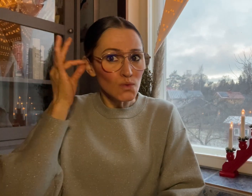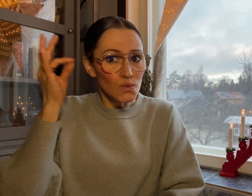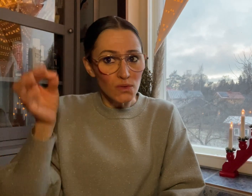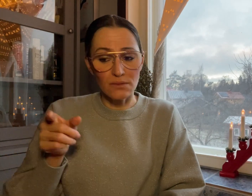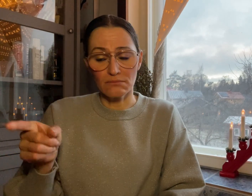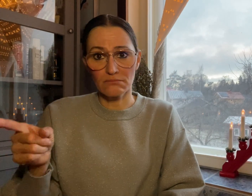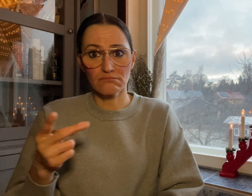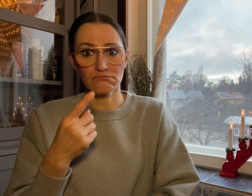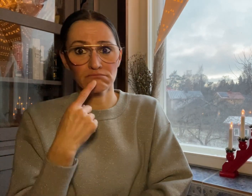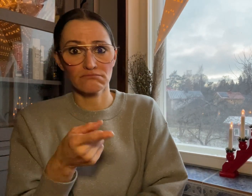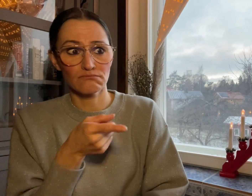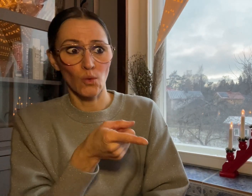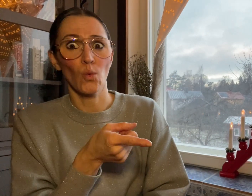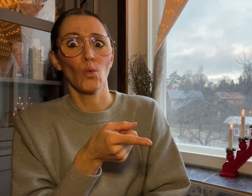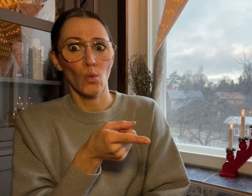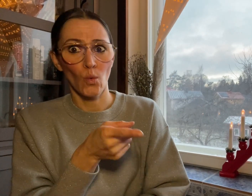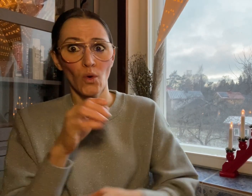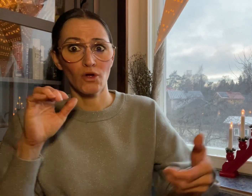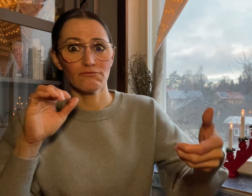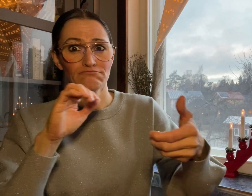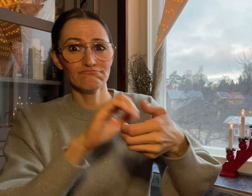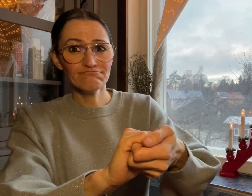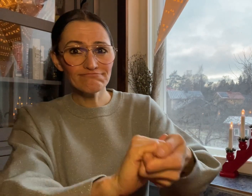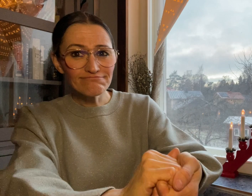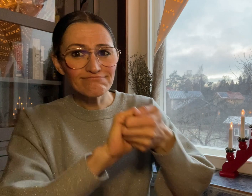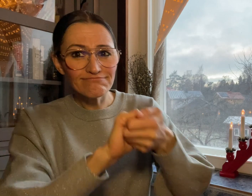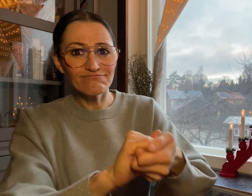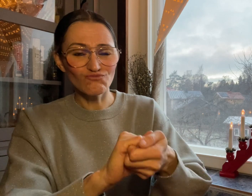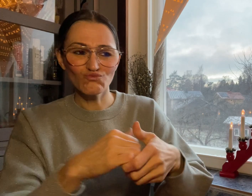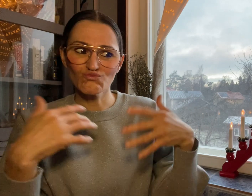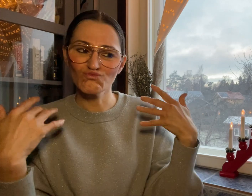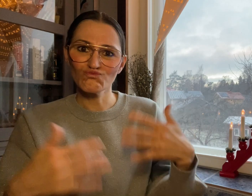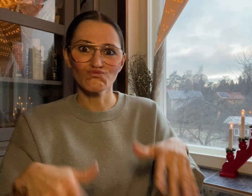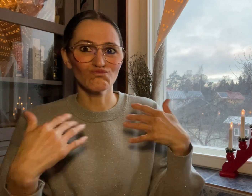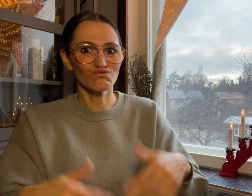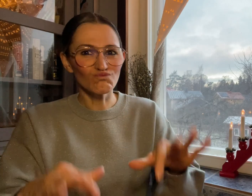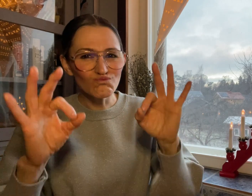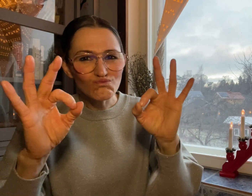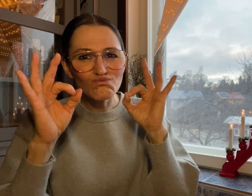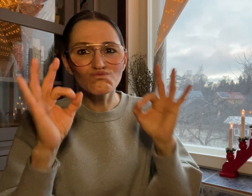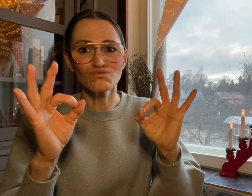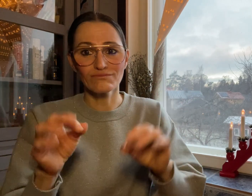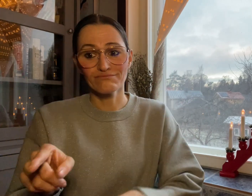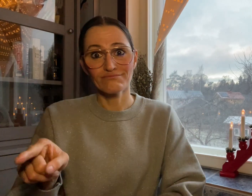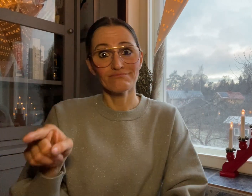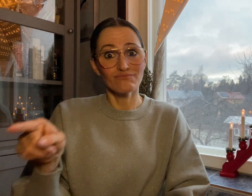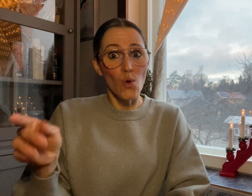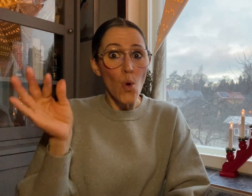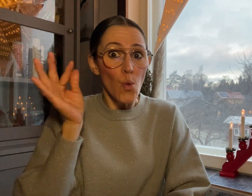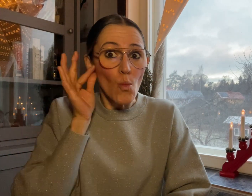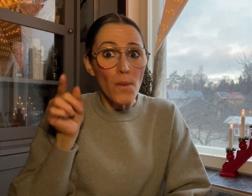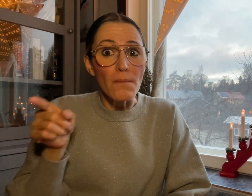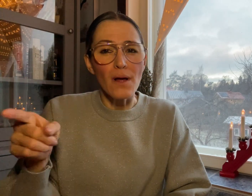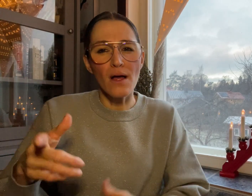the partnership is remarkable and she is so grateful